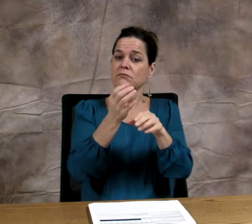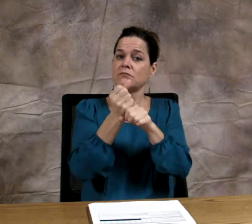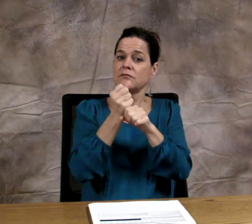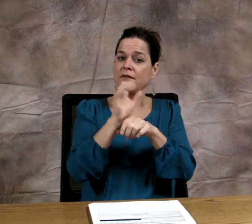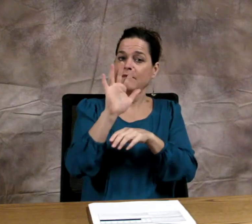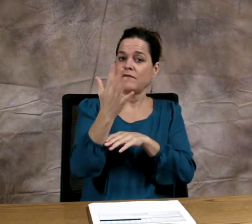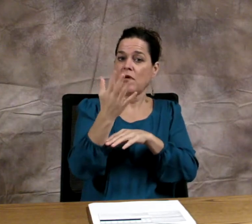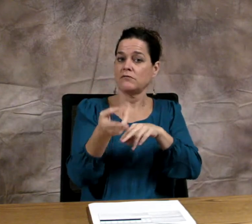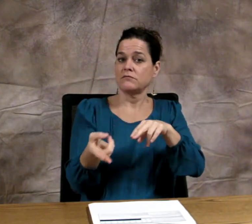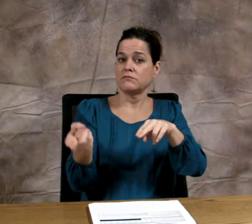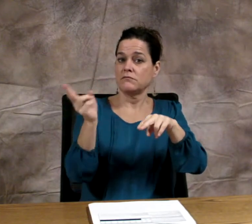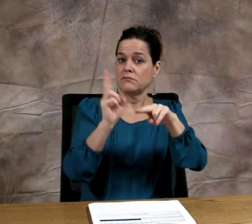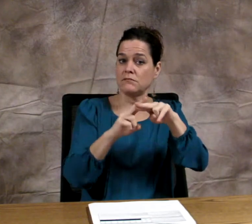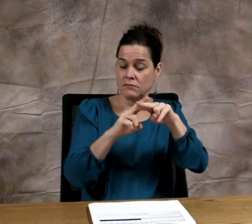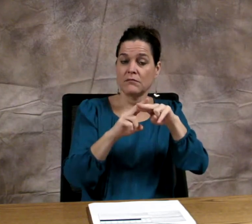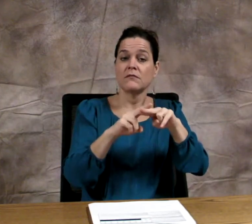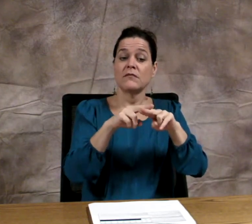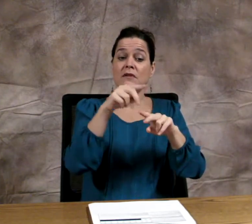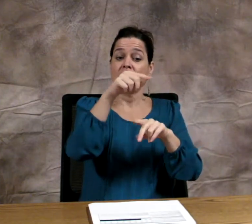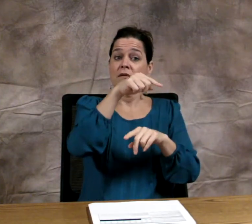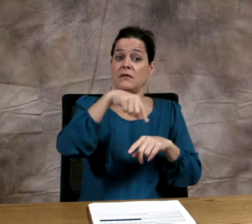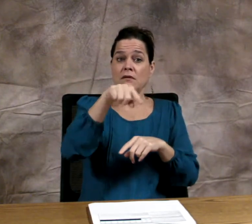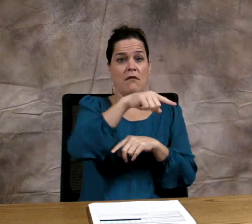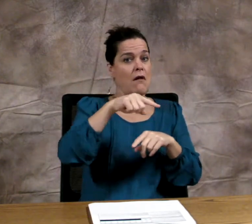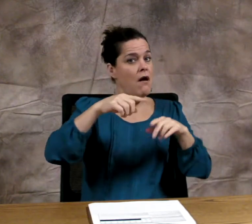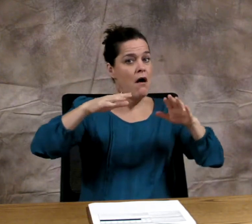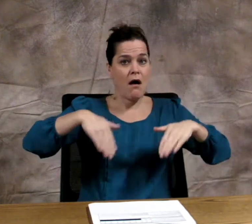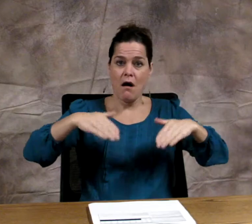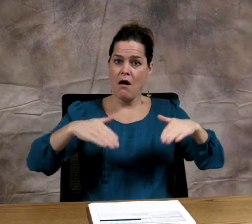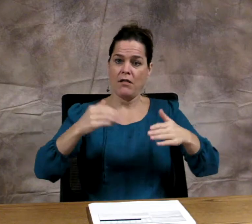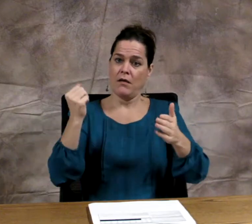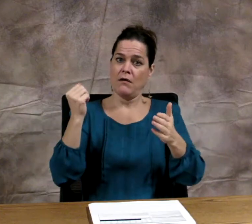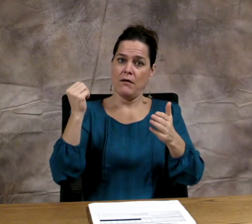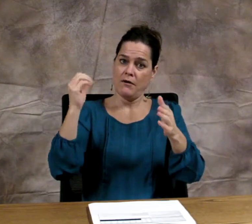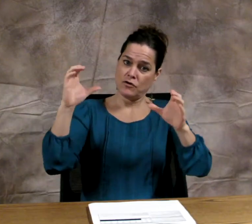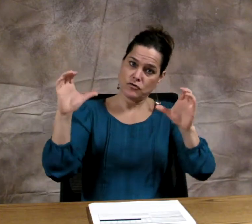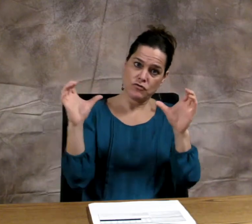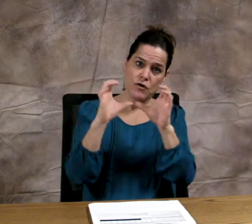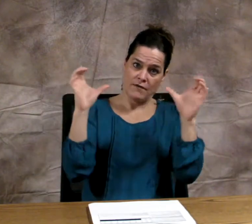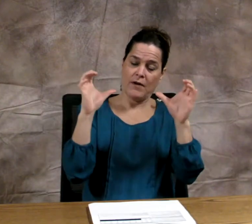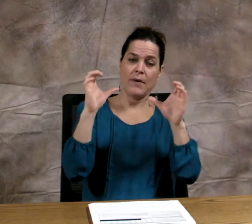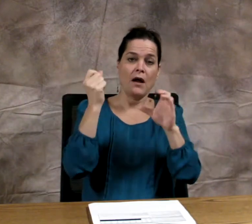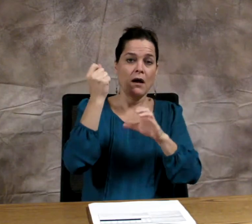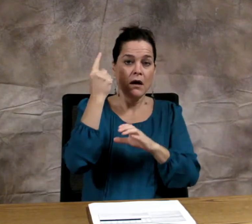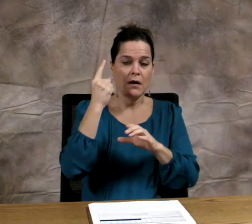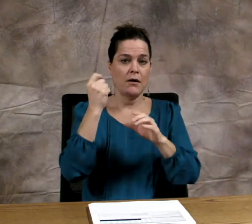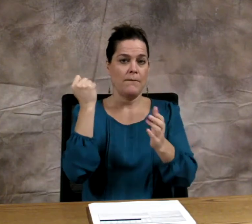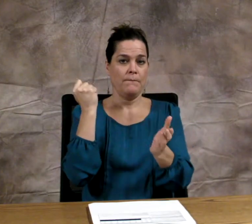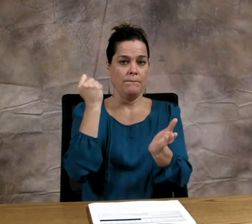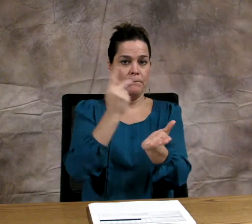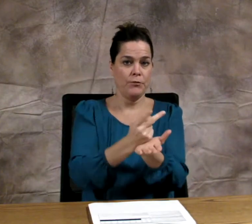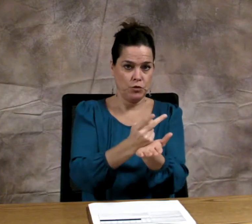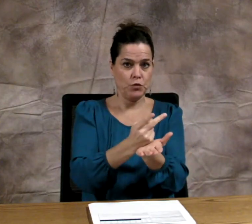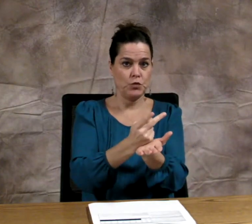a five dollar rate increase and it applies to Tri-Lingual Interpreters who are approved